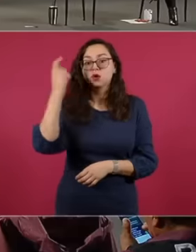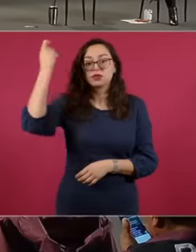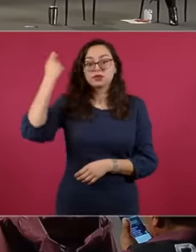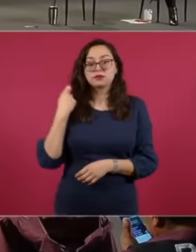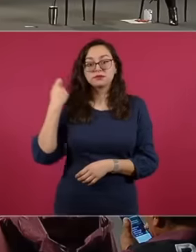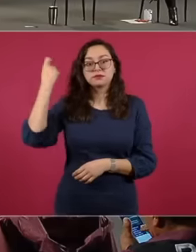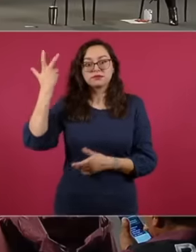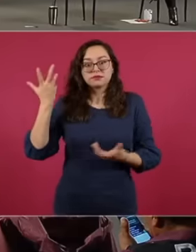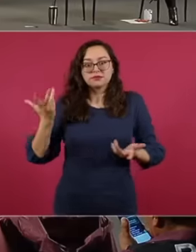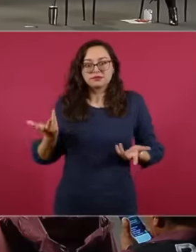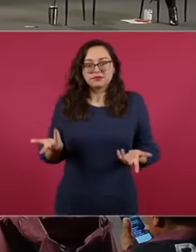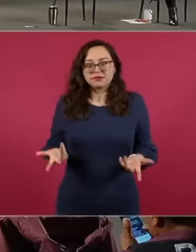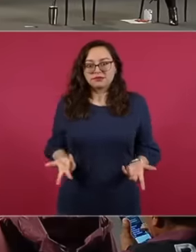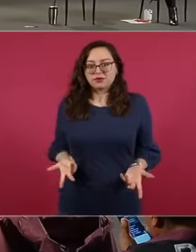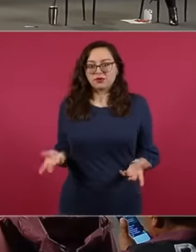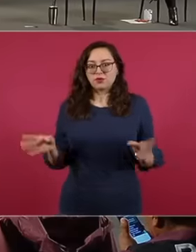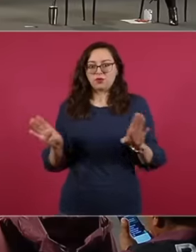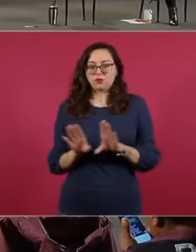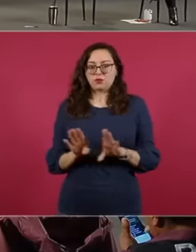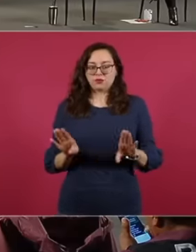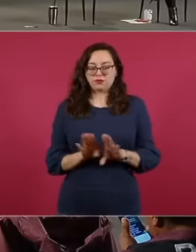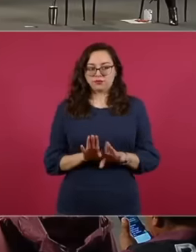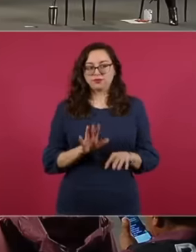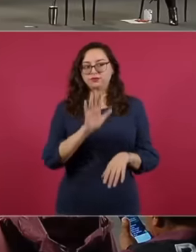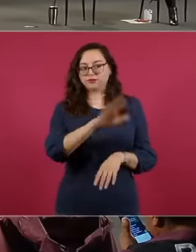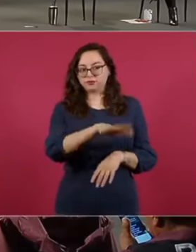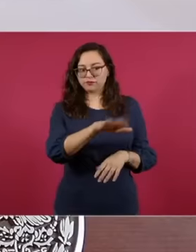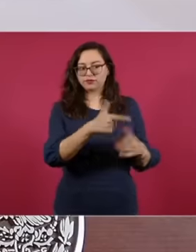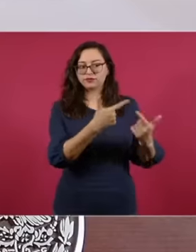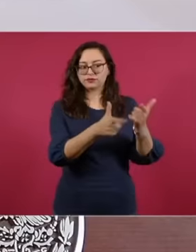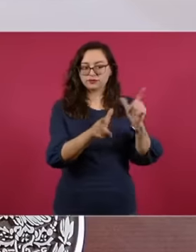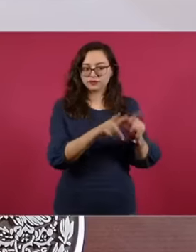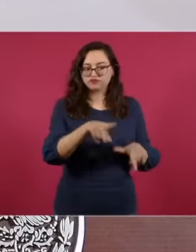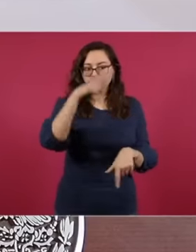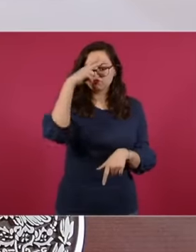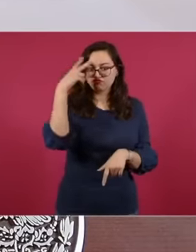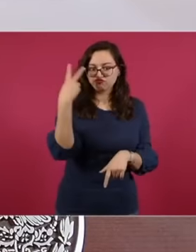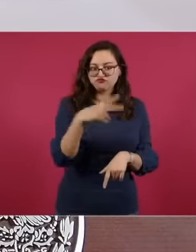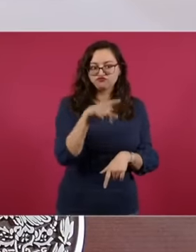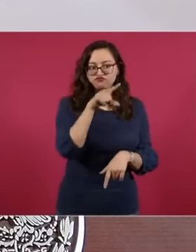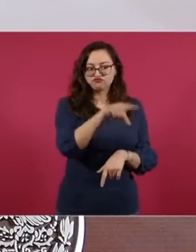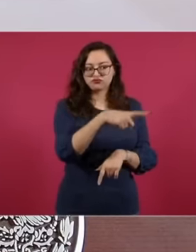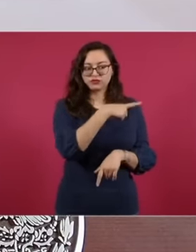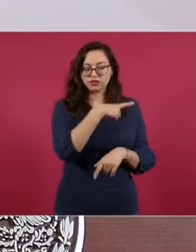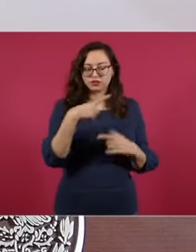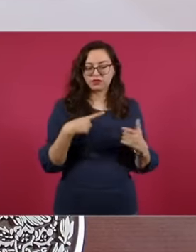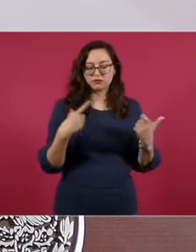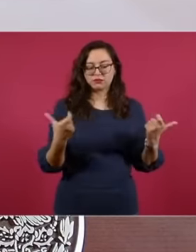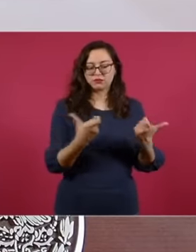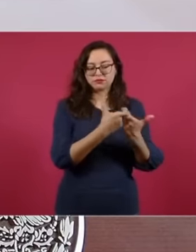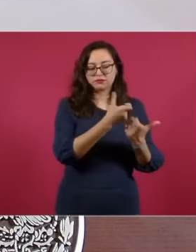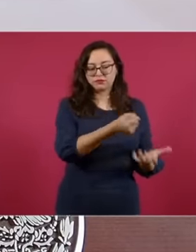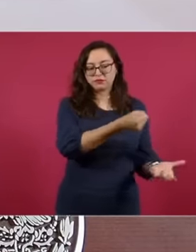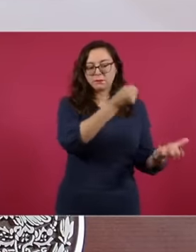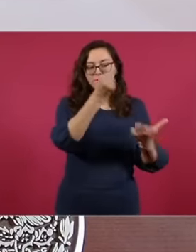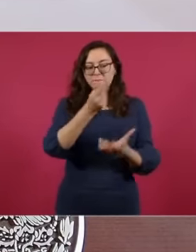It was agreed with the Mexico group company to be able to form a trust with an initial contribution